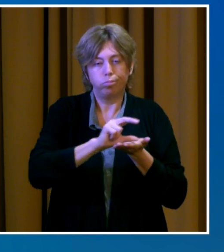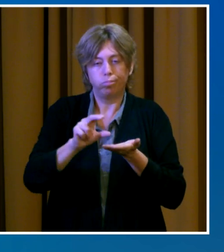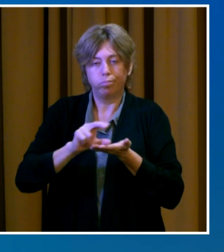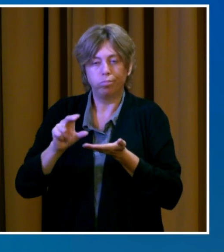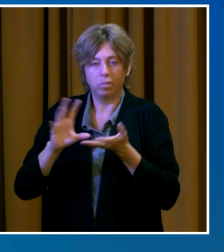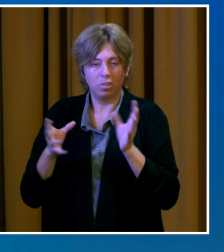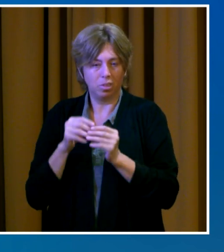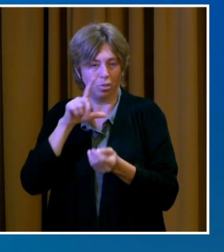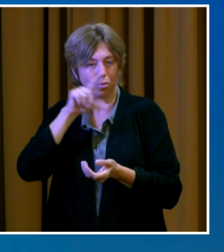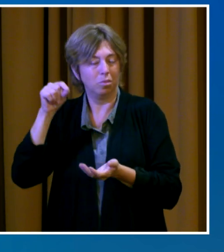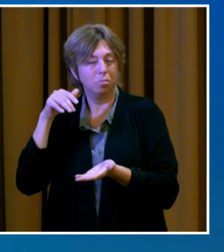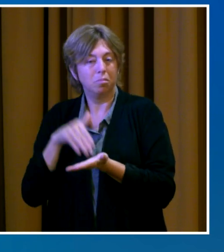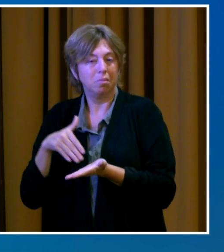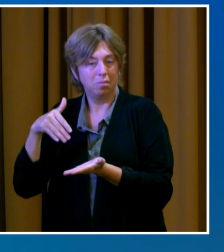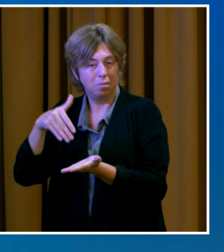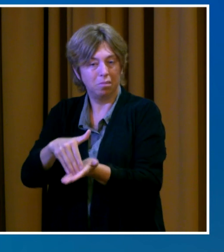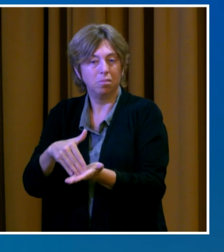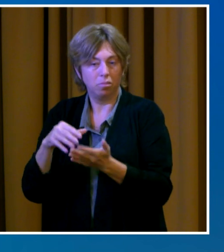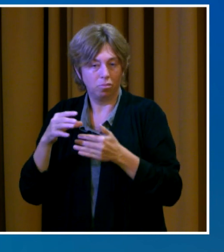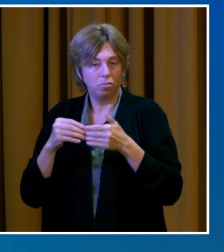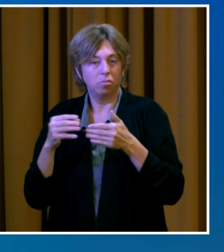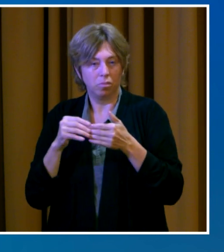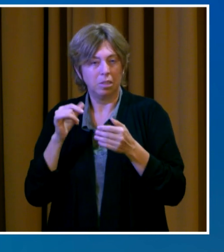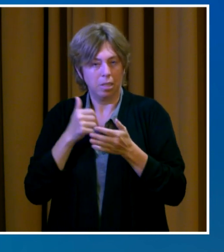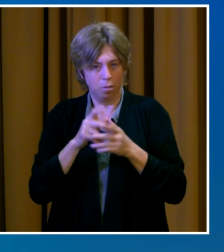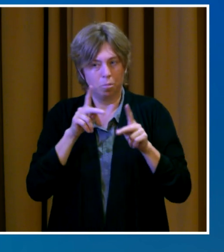assistance to nearly 3,000 households.